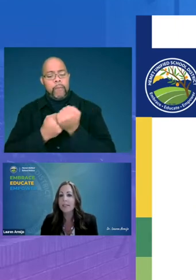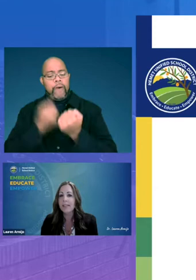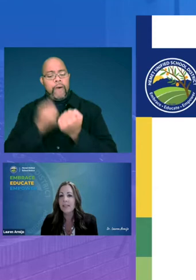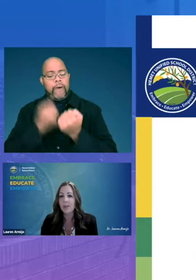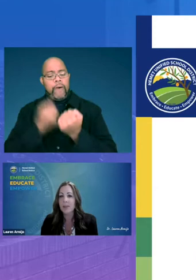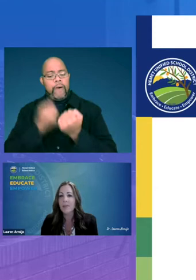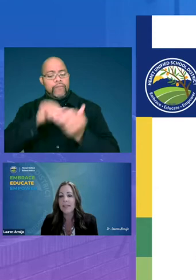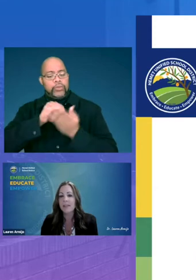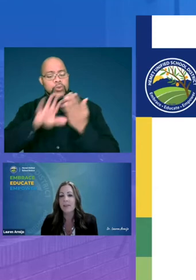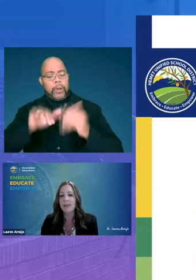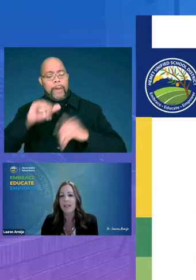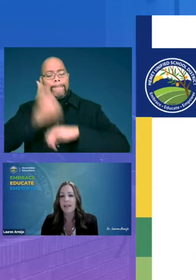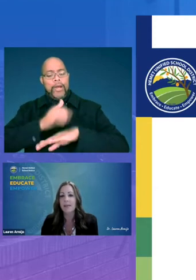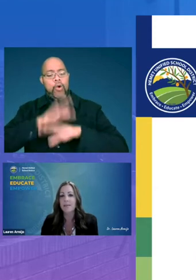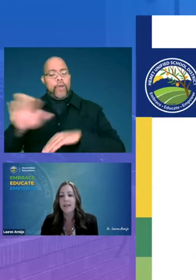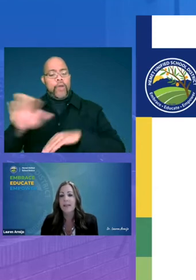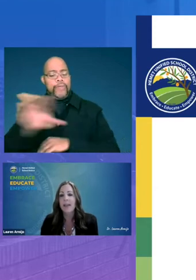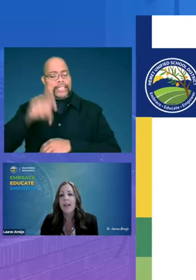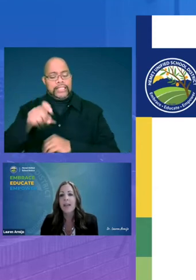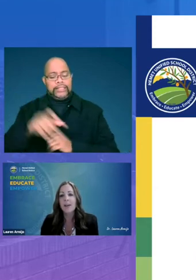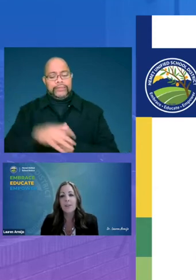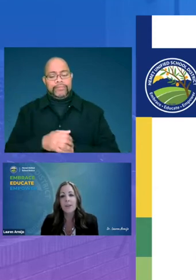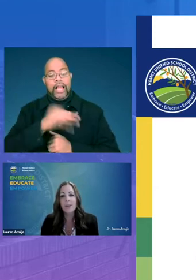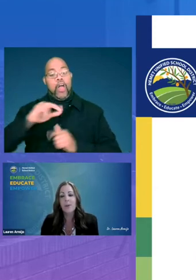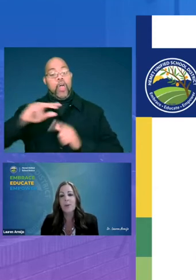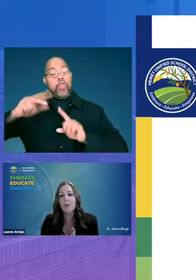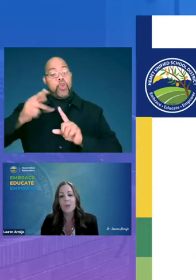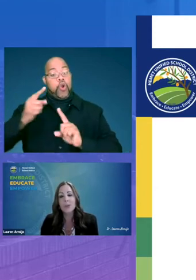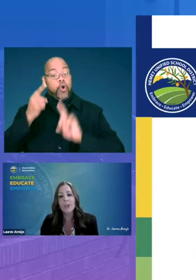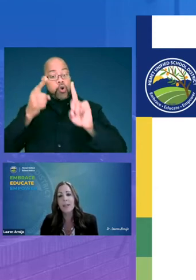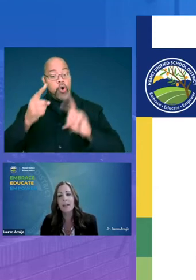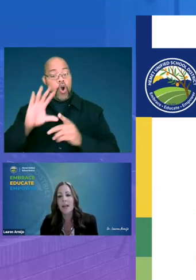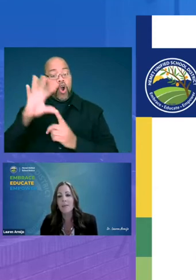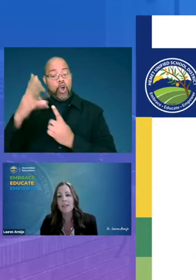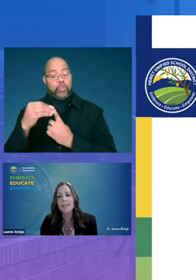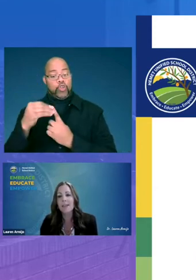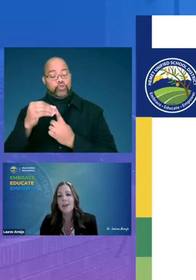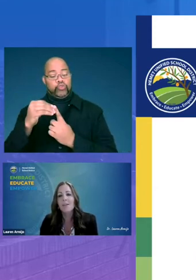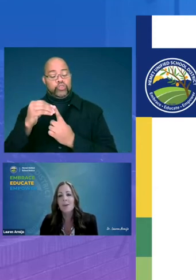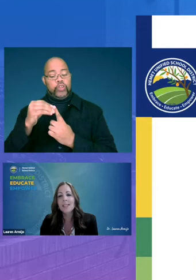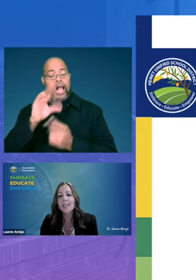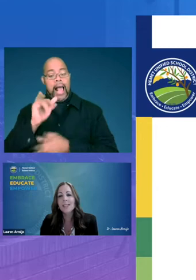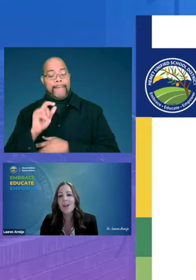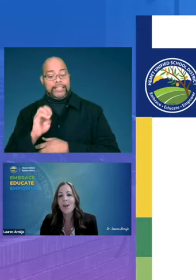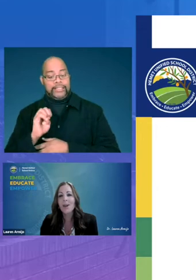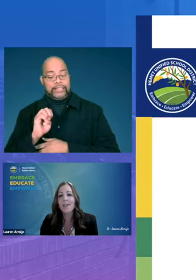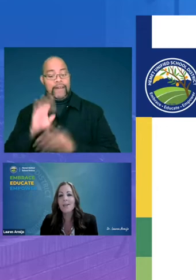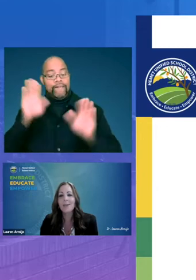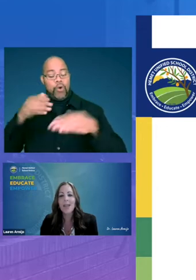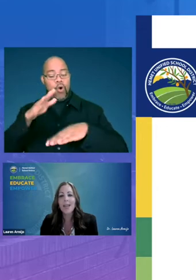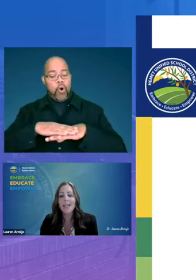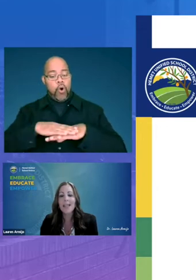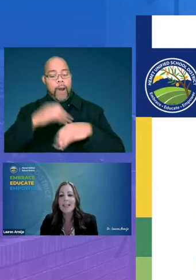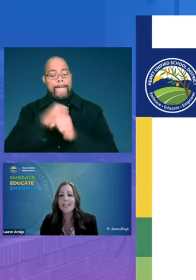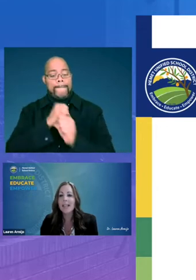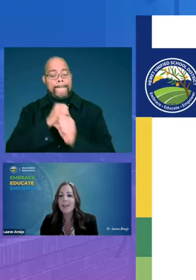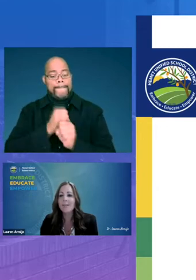student based on their need and our third goal culture and climate focuses on creating a safe